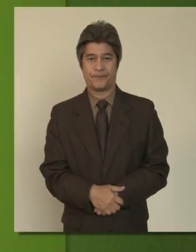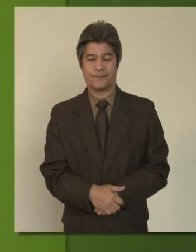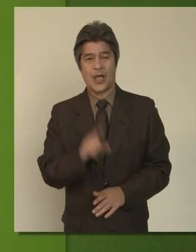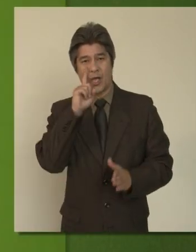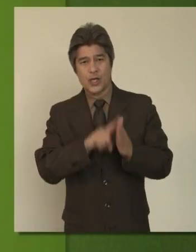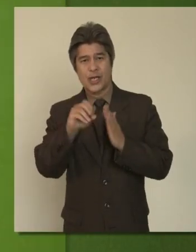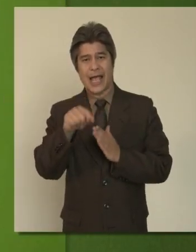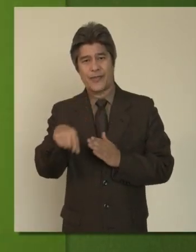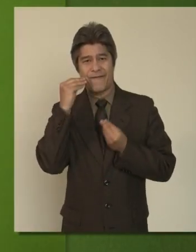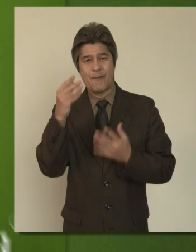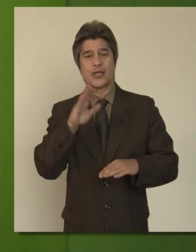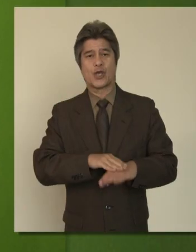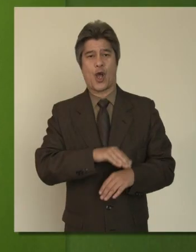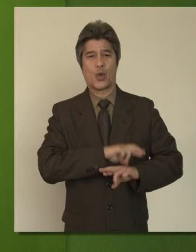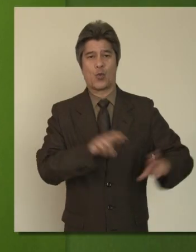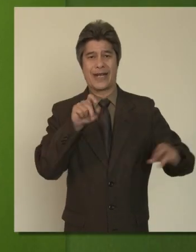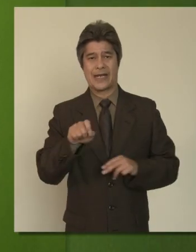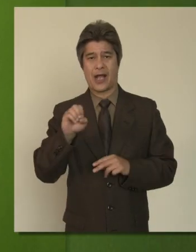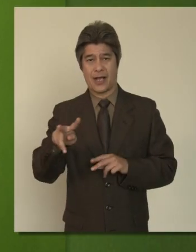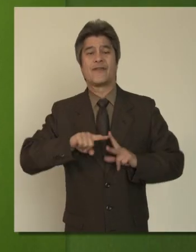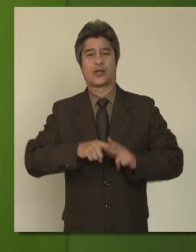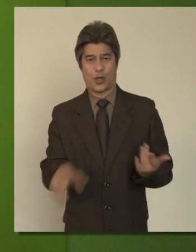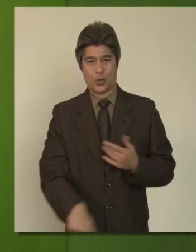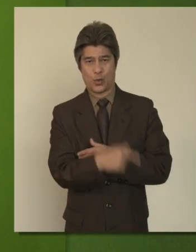Check out the information on Ready.gov and get started today!